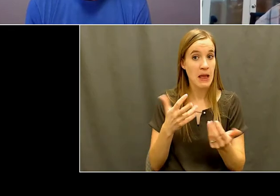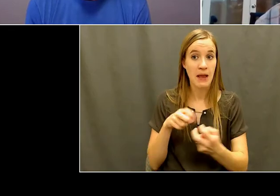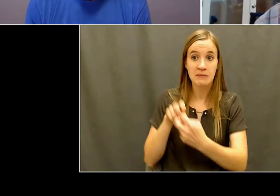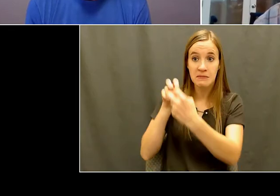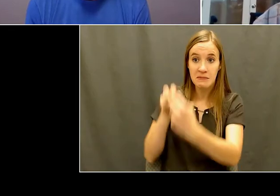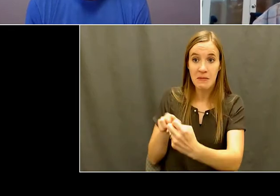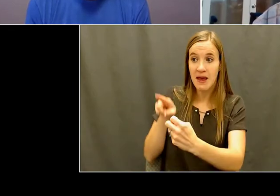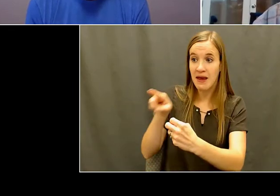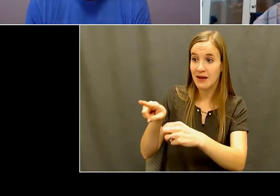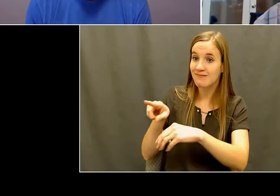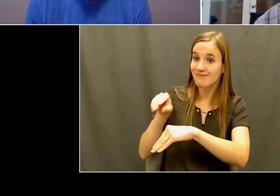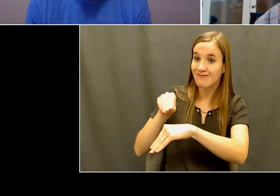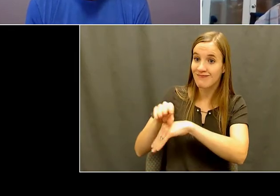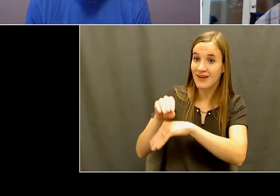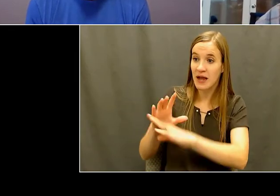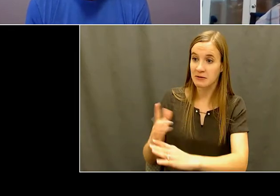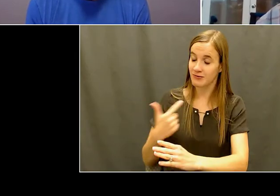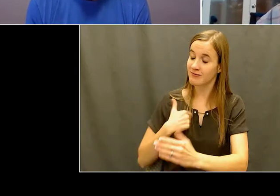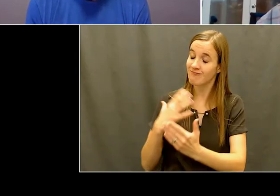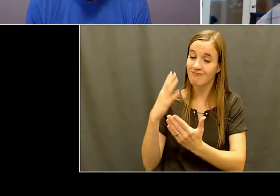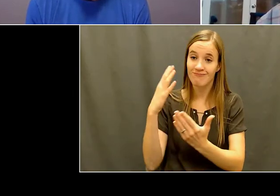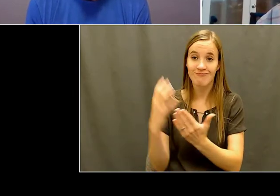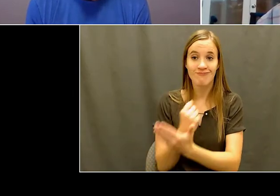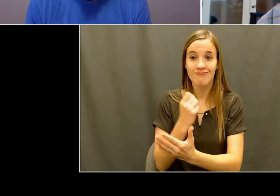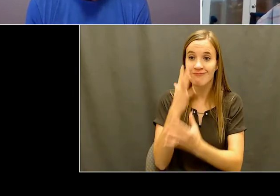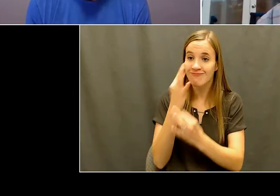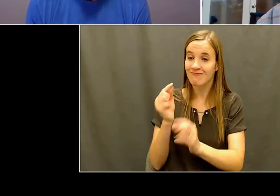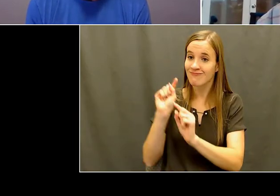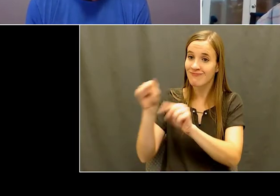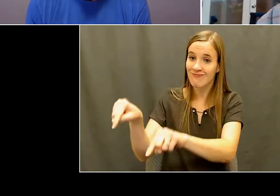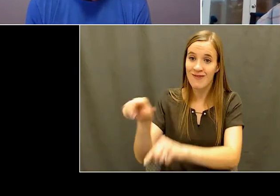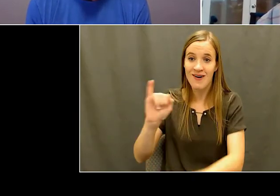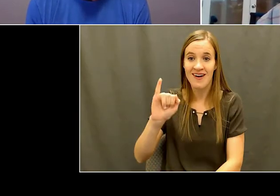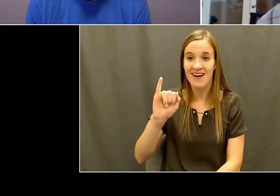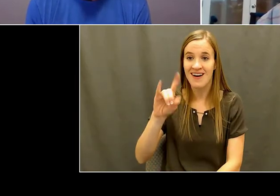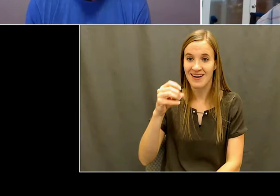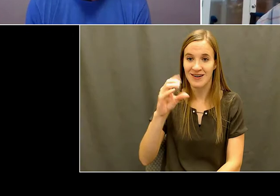the the funny story of that was the, in, it was an